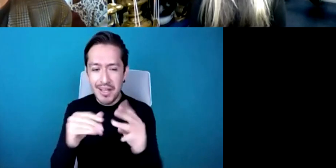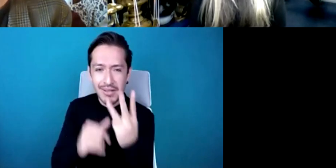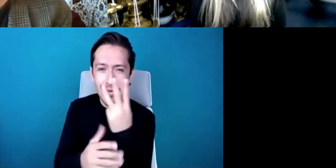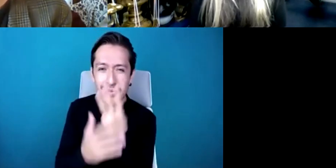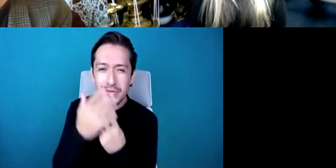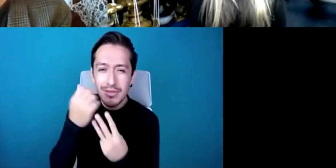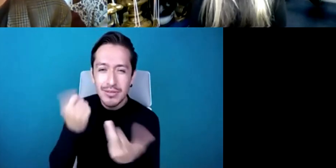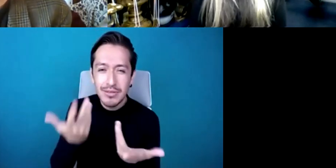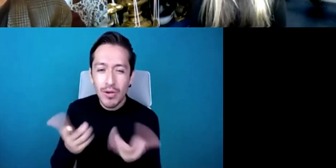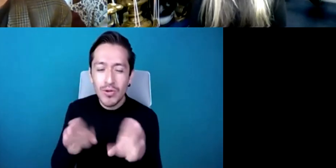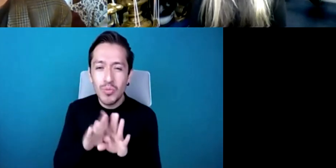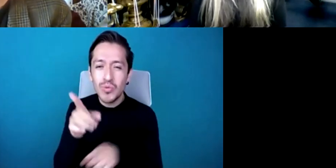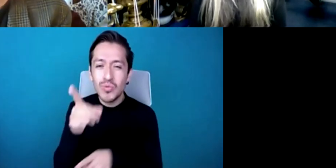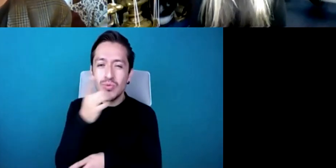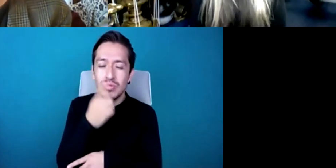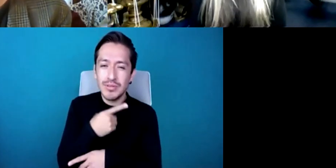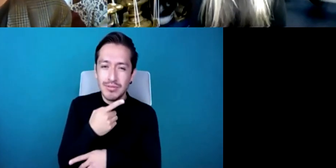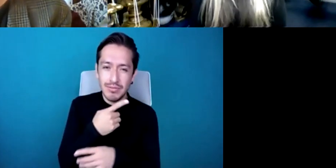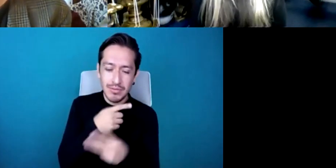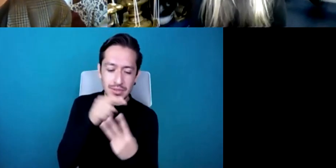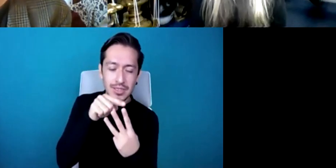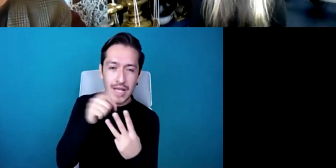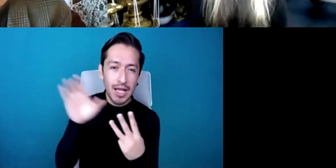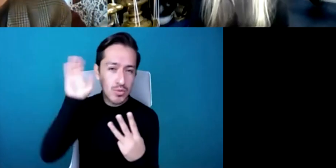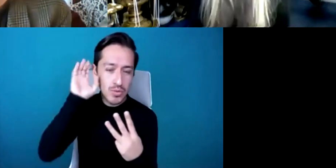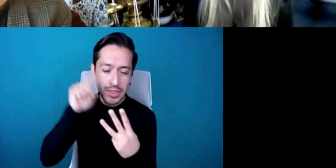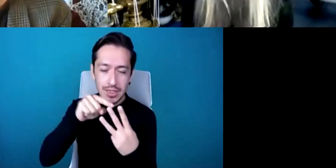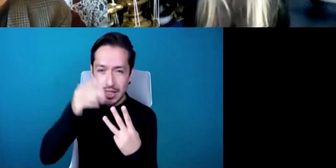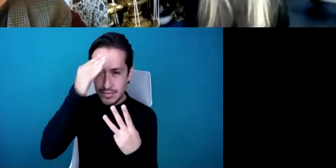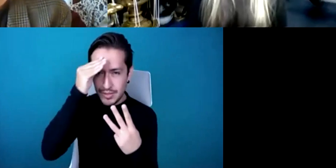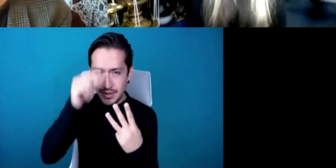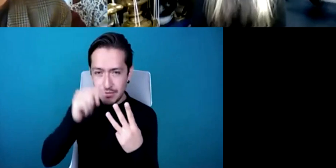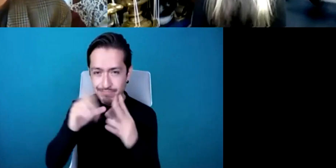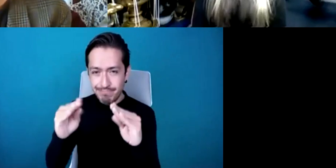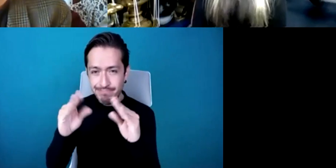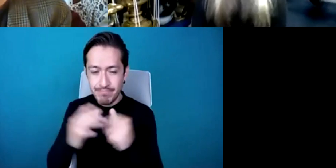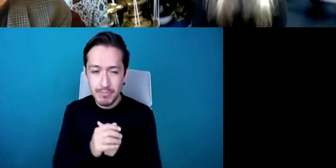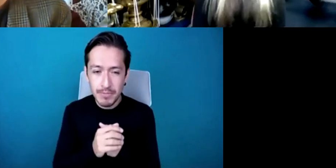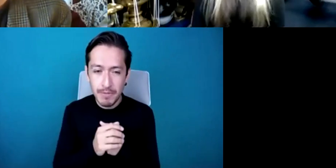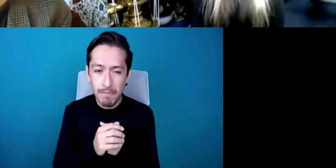teaching learning and listening that's a wonderful question and I'd love some time to